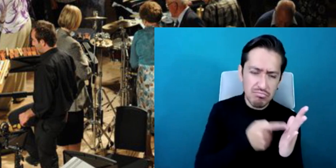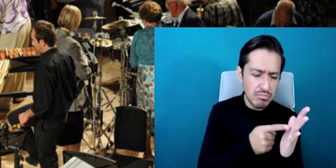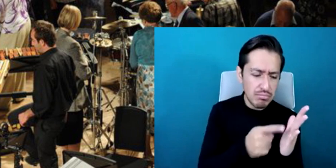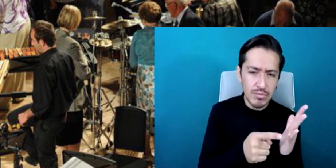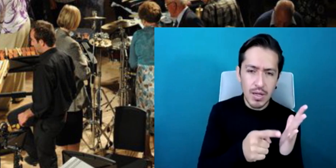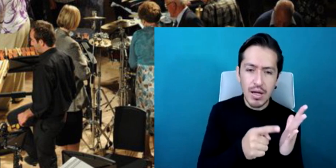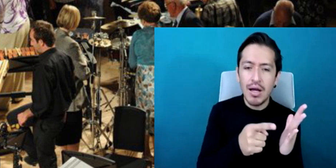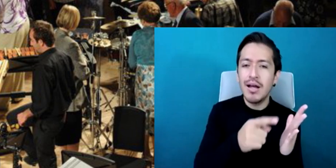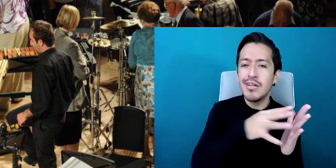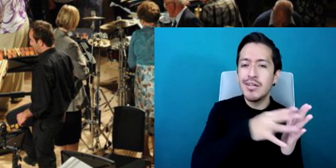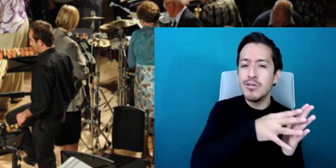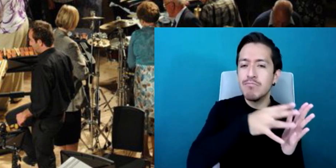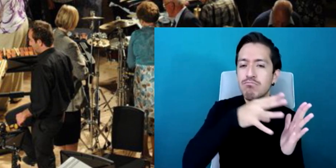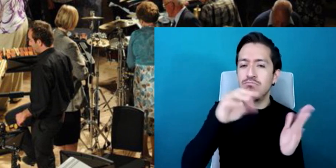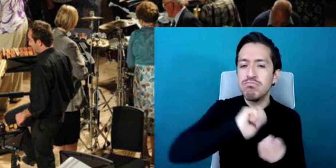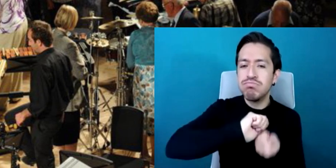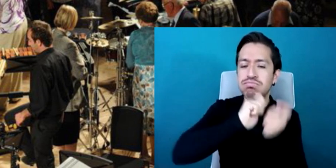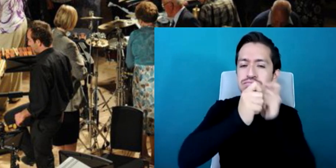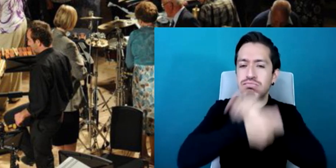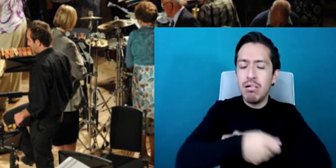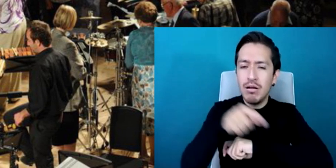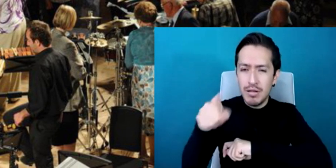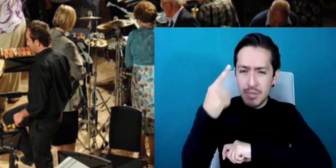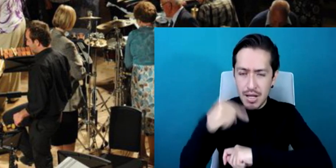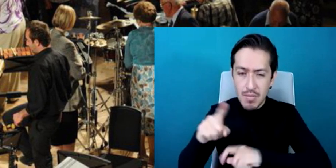that I'm trying to find out what the story is of the audience and they're trying to find out